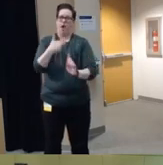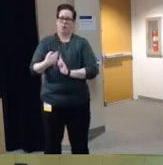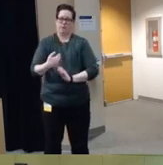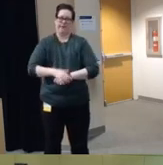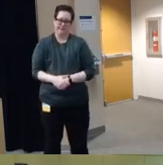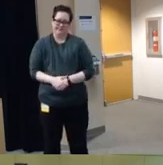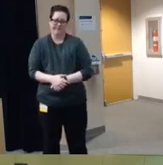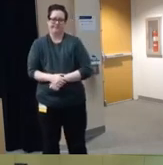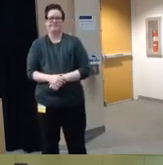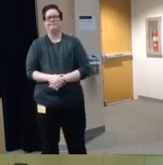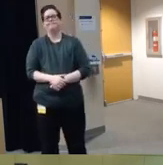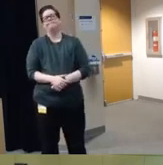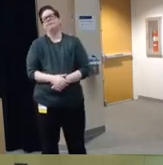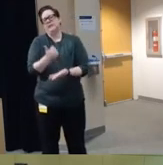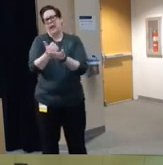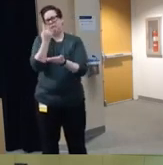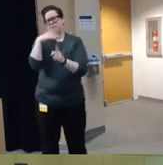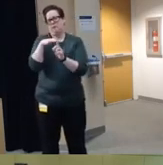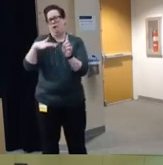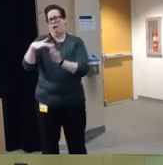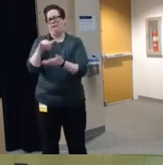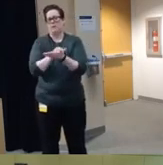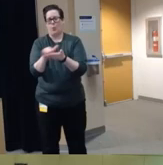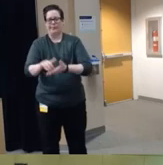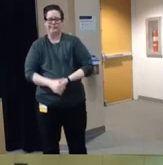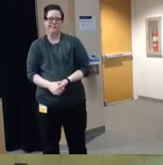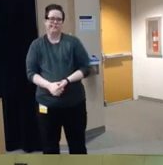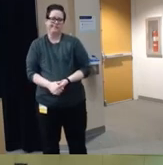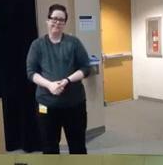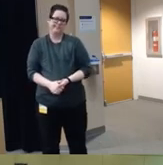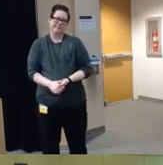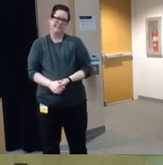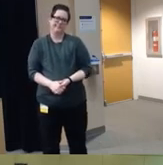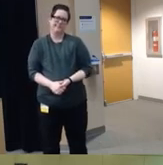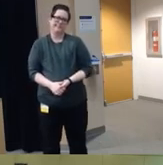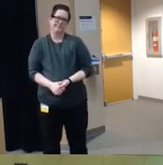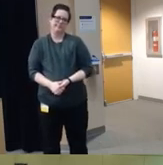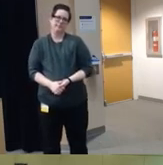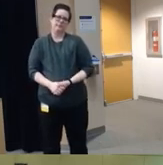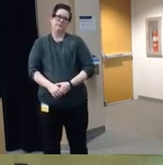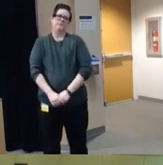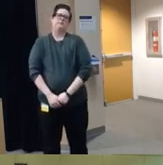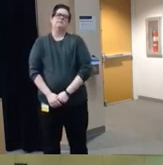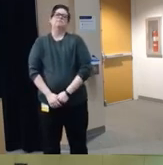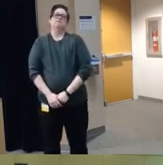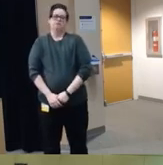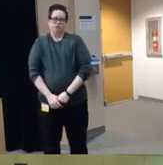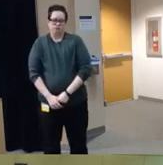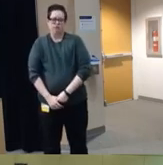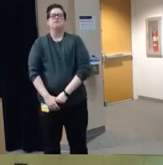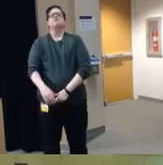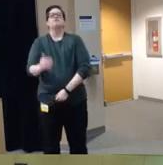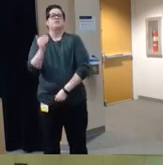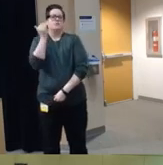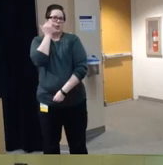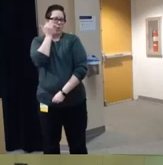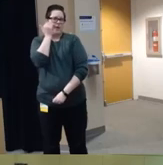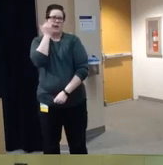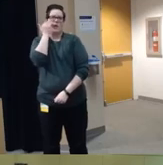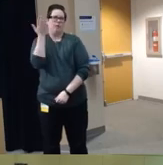locally um so we know just from the the brief statistics I just shared with you and and maybe